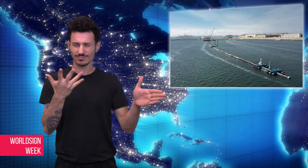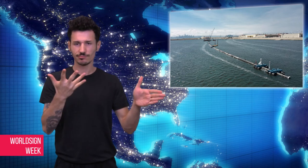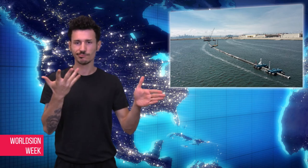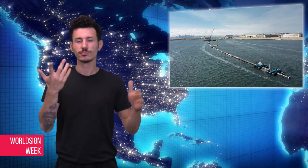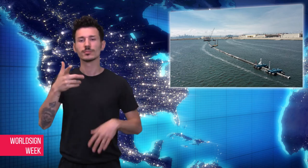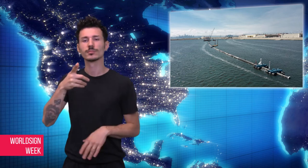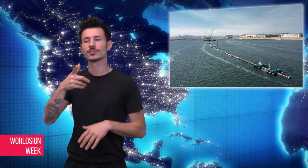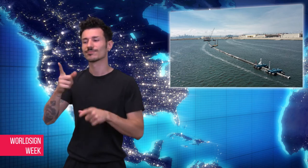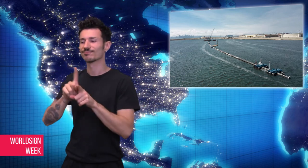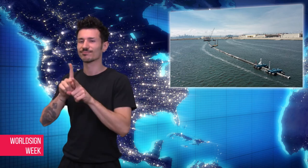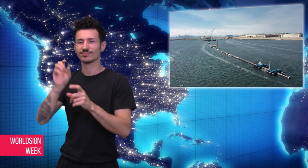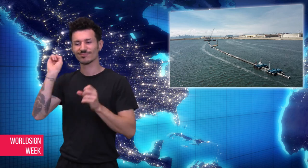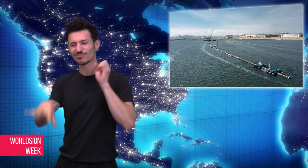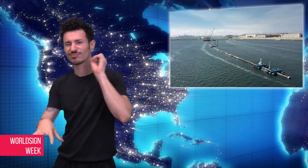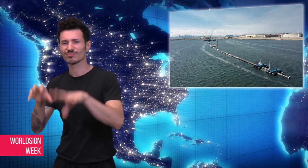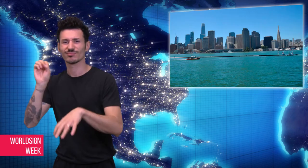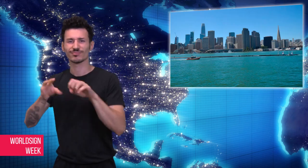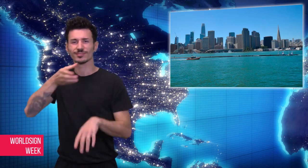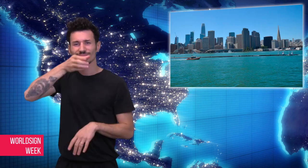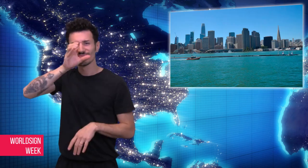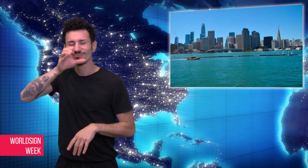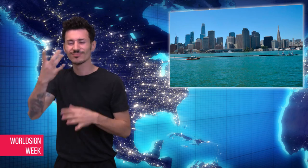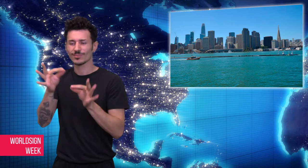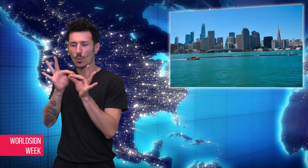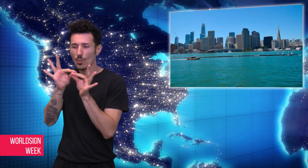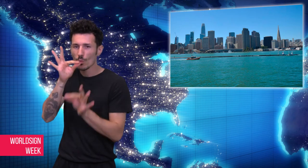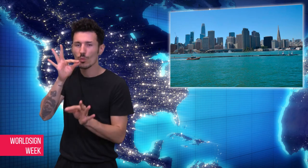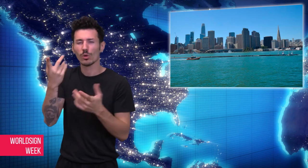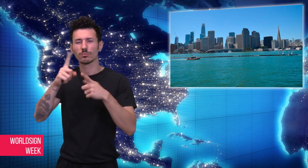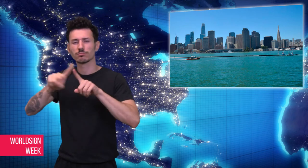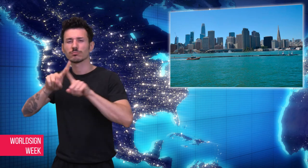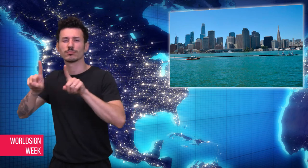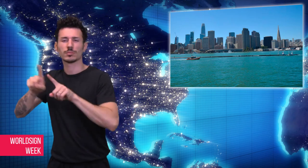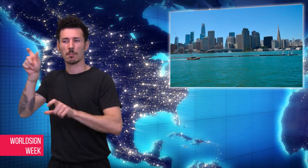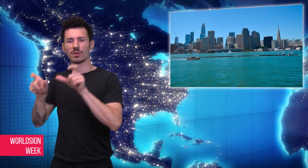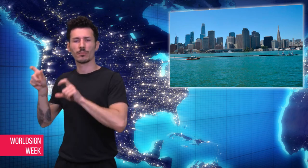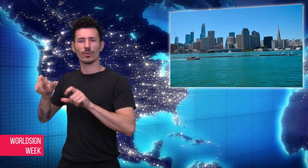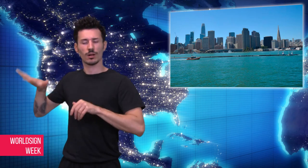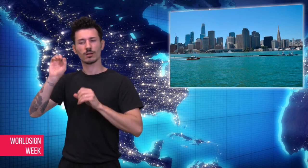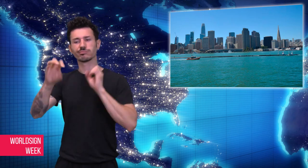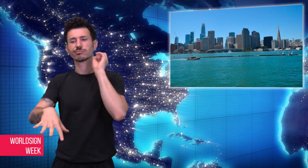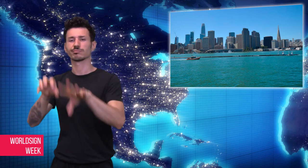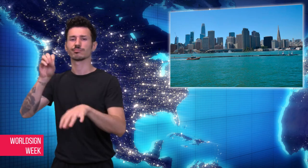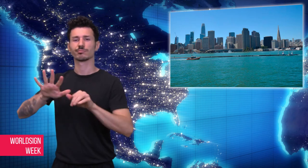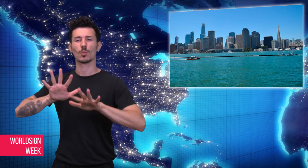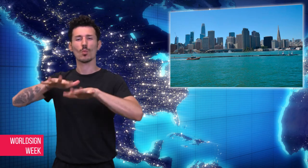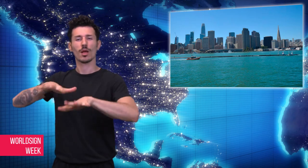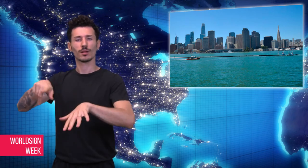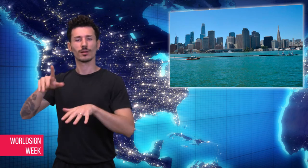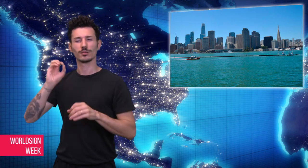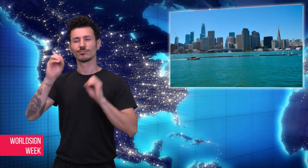U-shaped vessel fitted with cameras, sensors, satellite antennas, and a